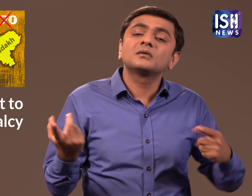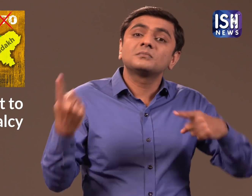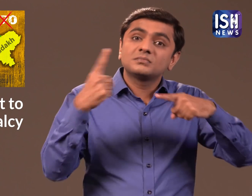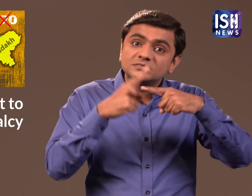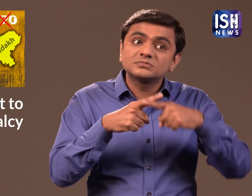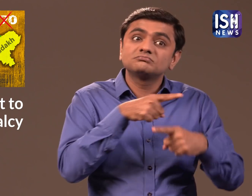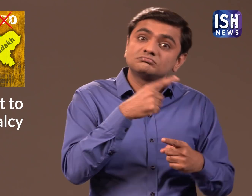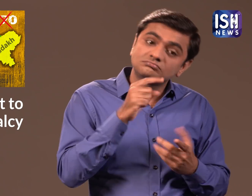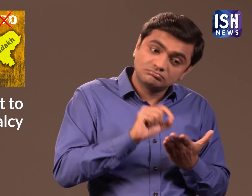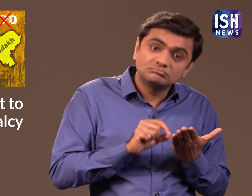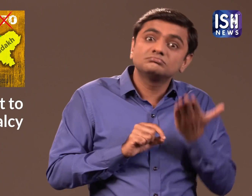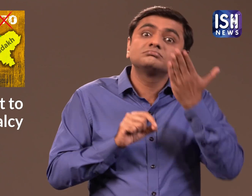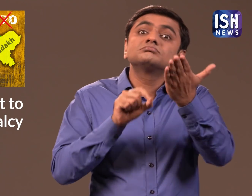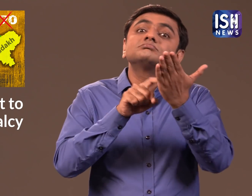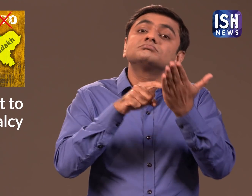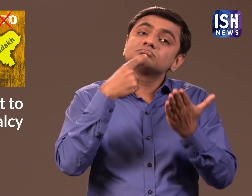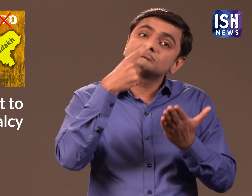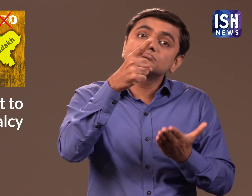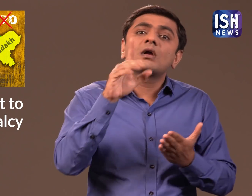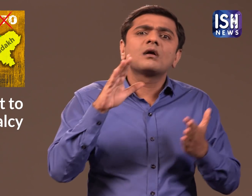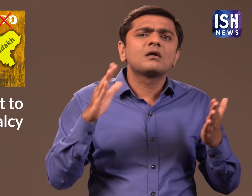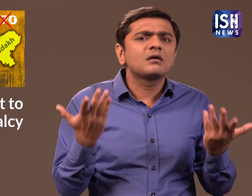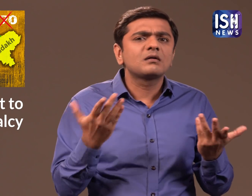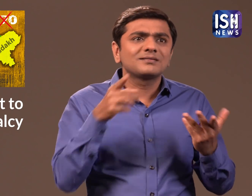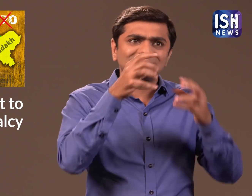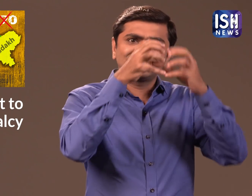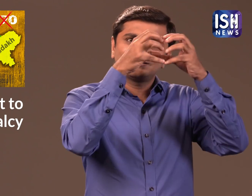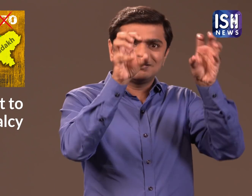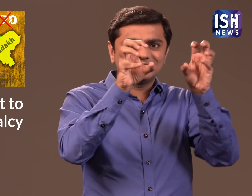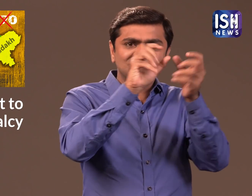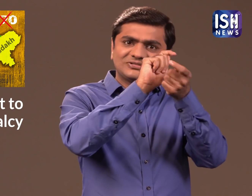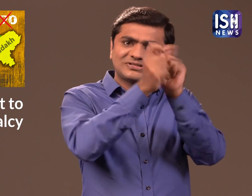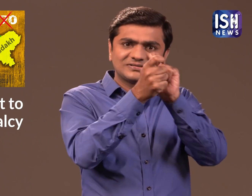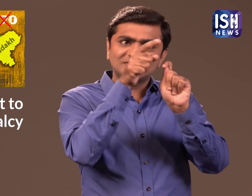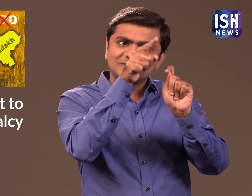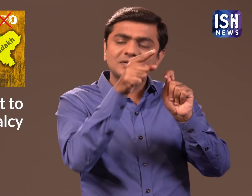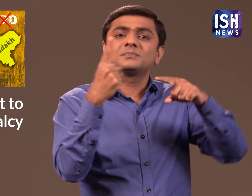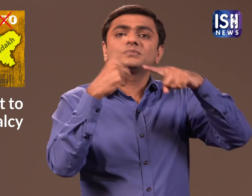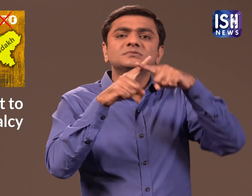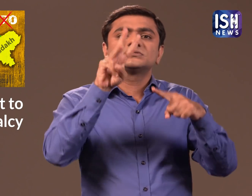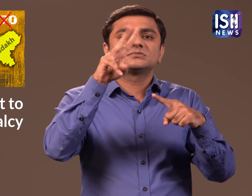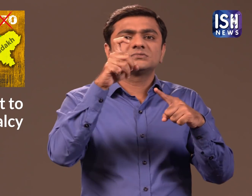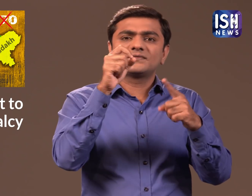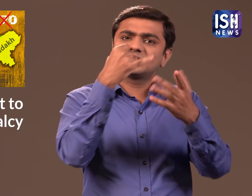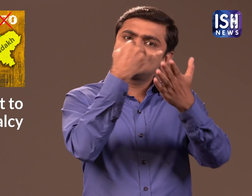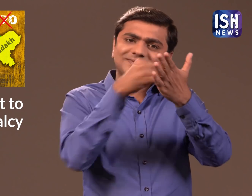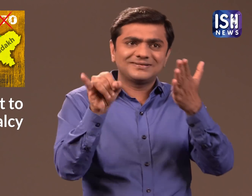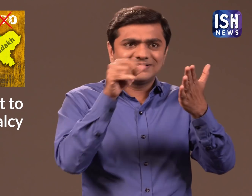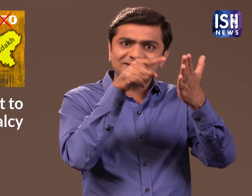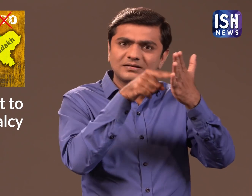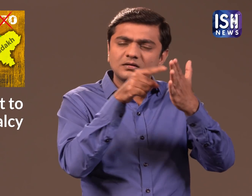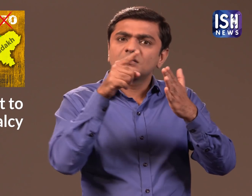The petitions also said that after the conversion of J&K in to a UT and the removal of Article 370